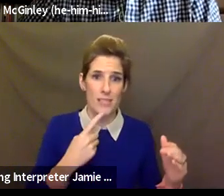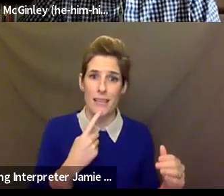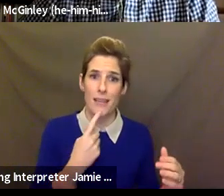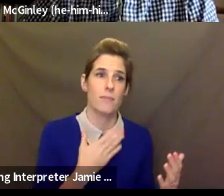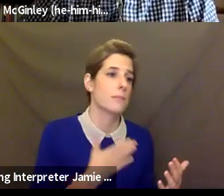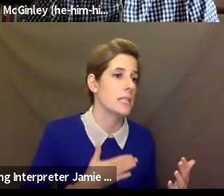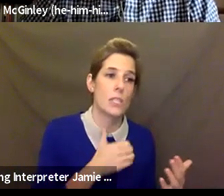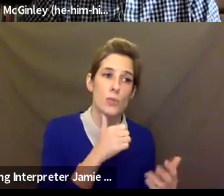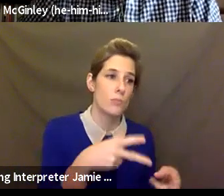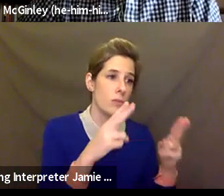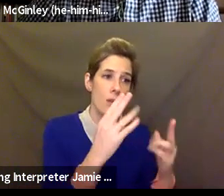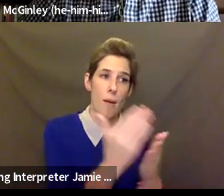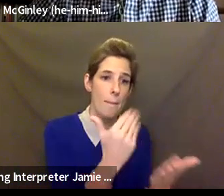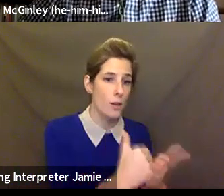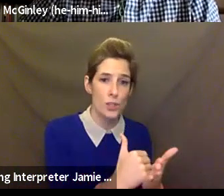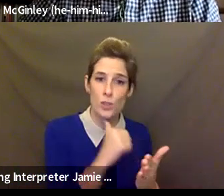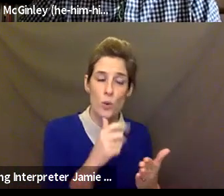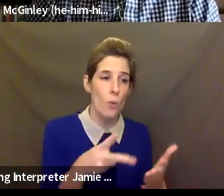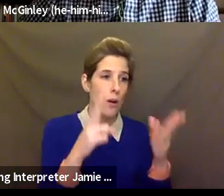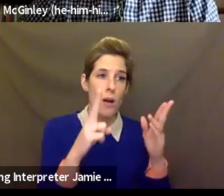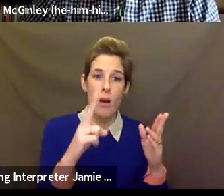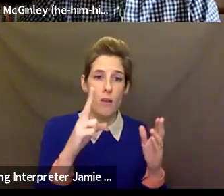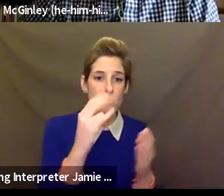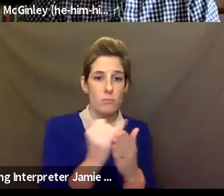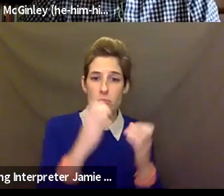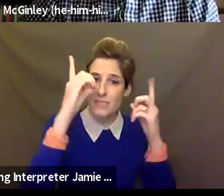education, it really needs to keep going, it's so vital to